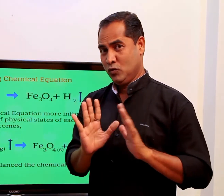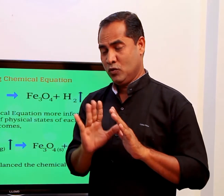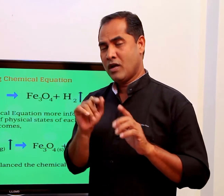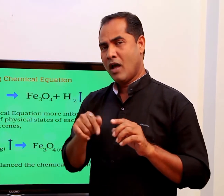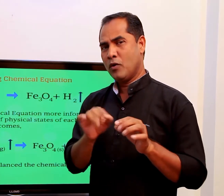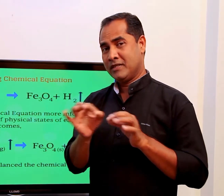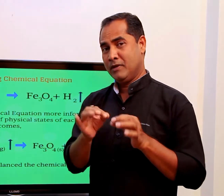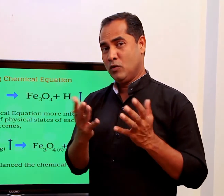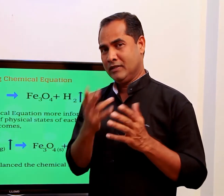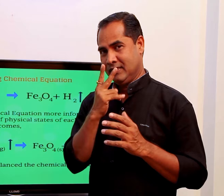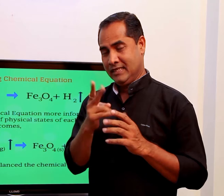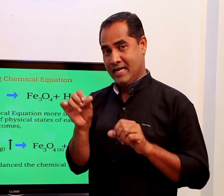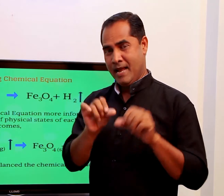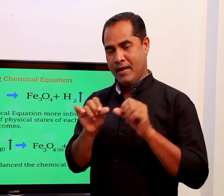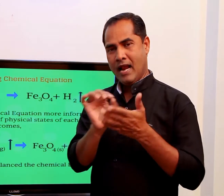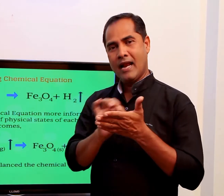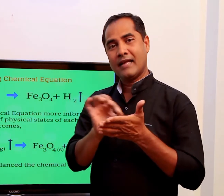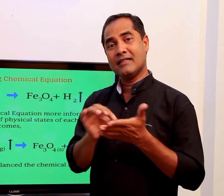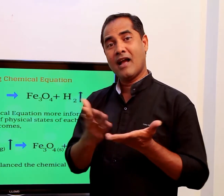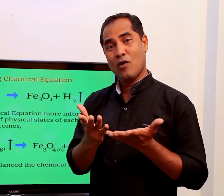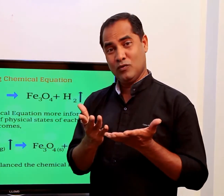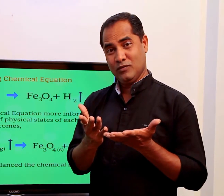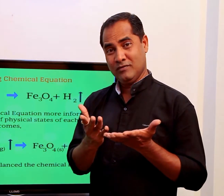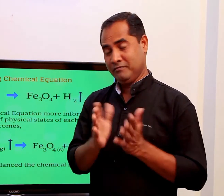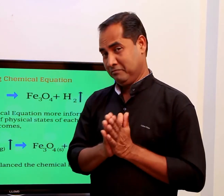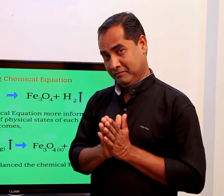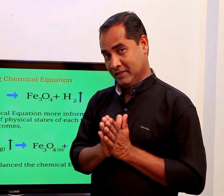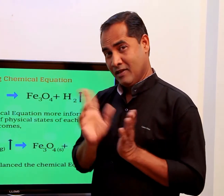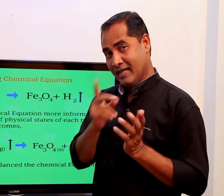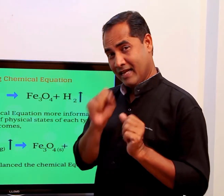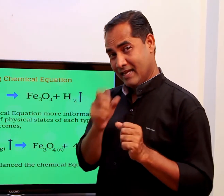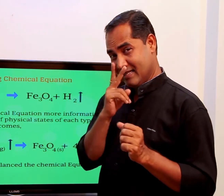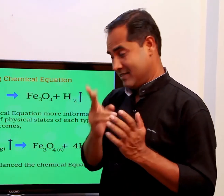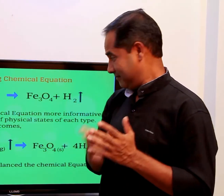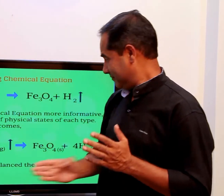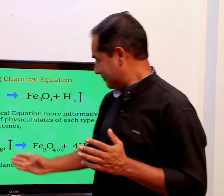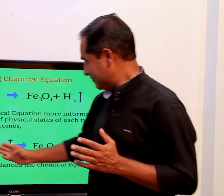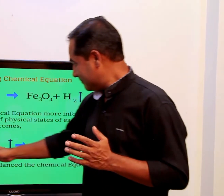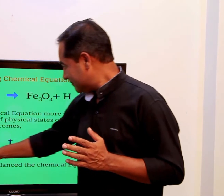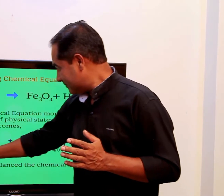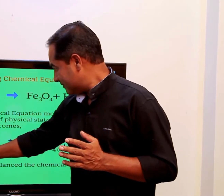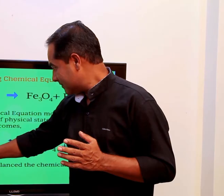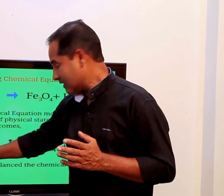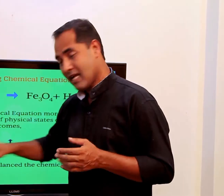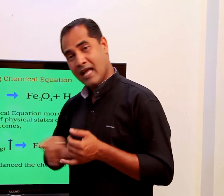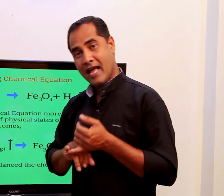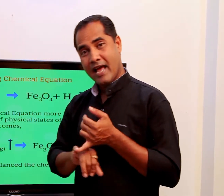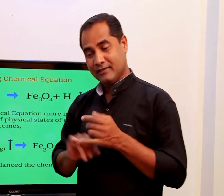Now in a chemical equation there are certain terms, certain notations that we use. So here